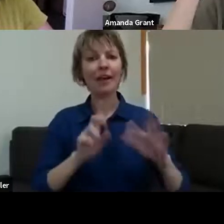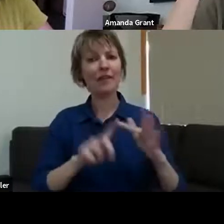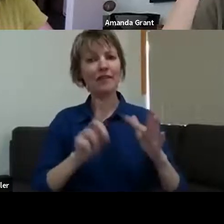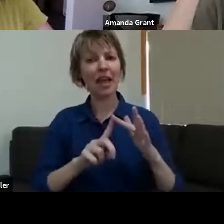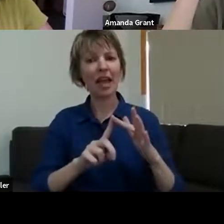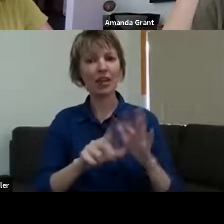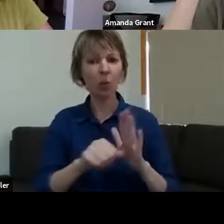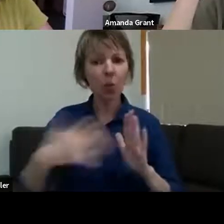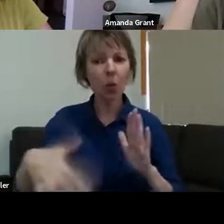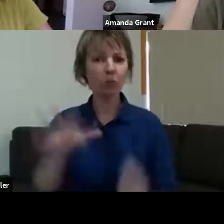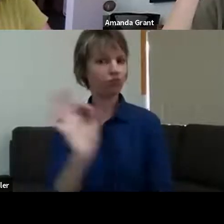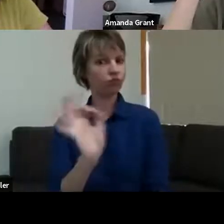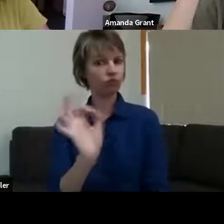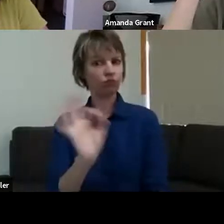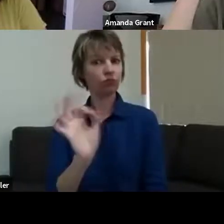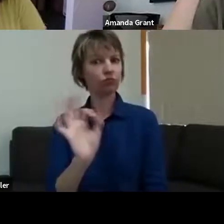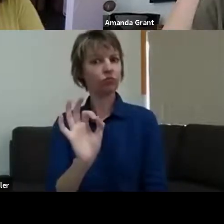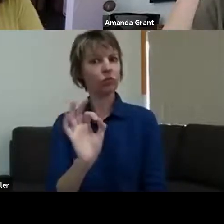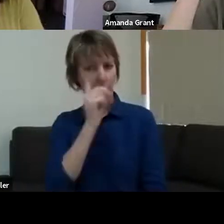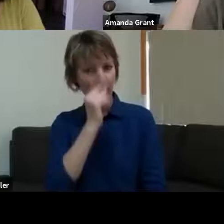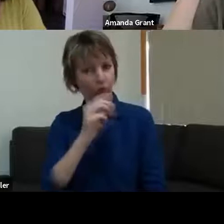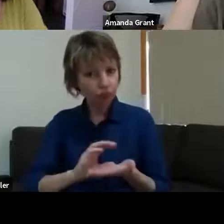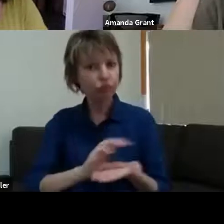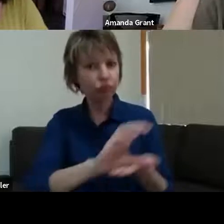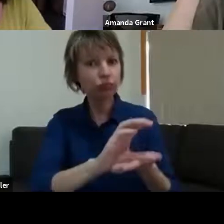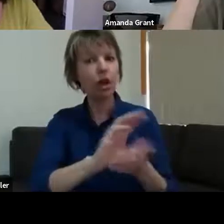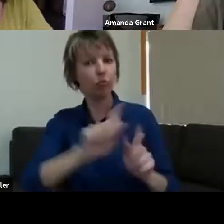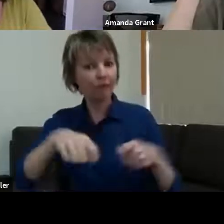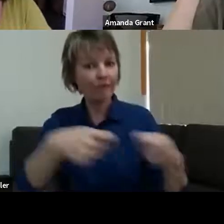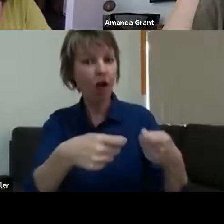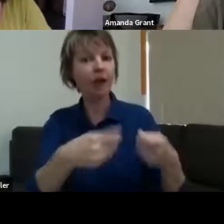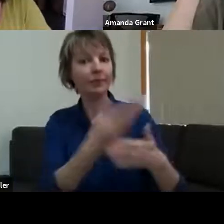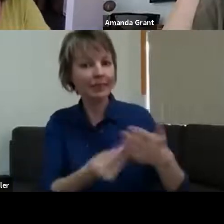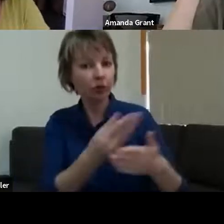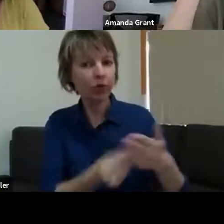we provided all the materials, and the spaces, organised the spaces,